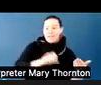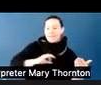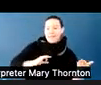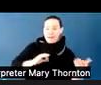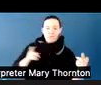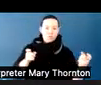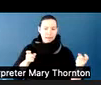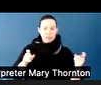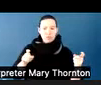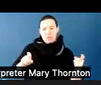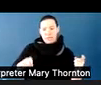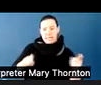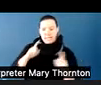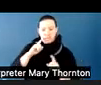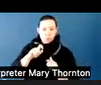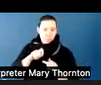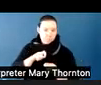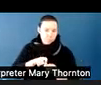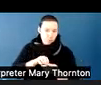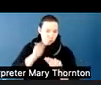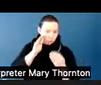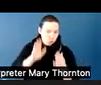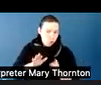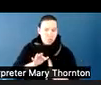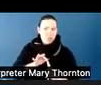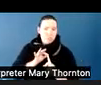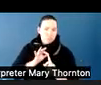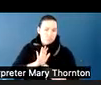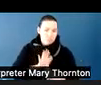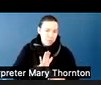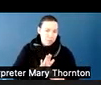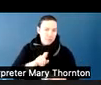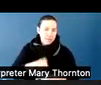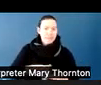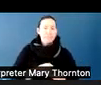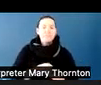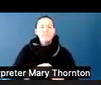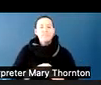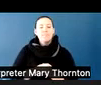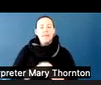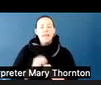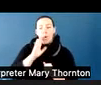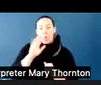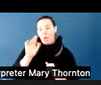are different learners have. I will now pass it over to Patti to introduce herself.